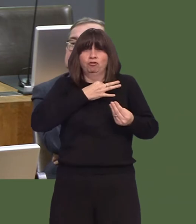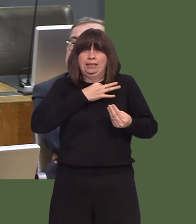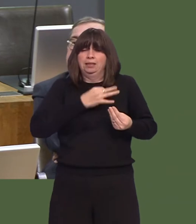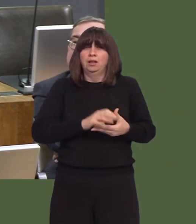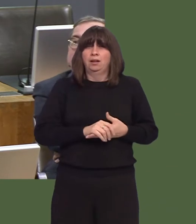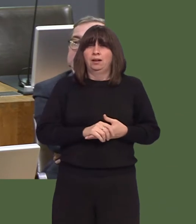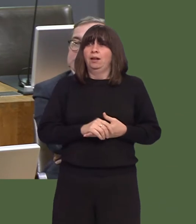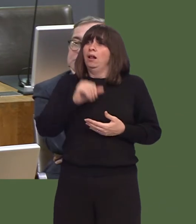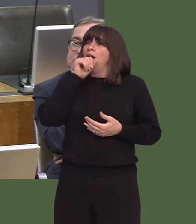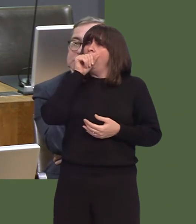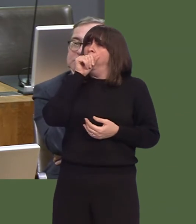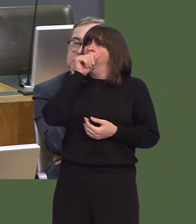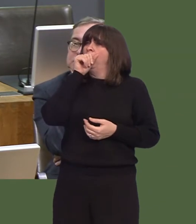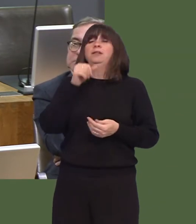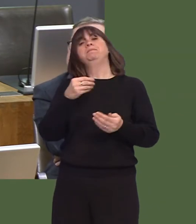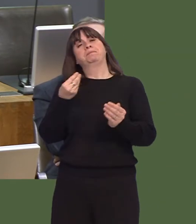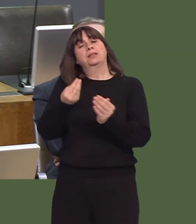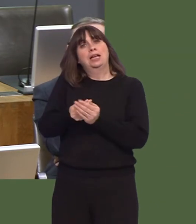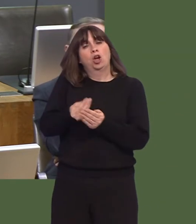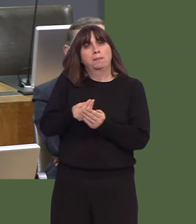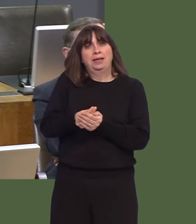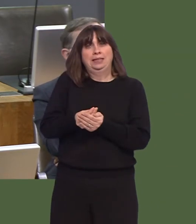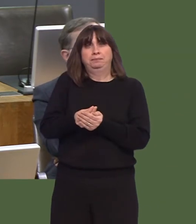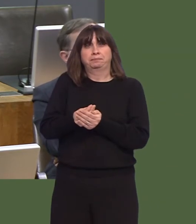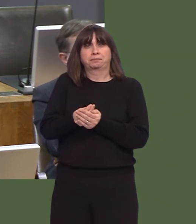Will theóand I quote thisó 'Economic Contract between business and government',